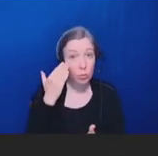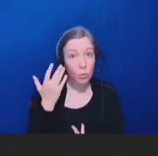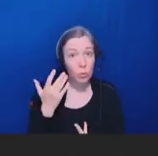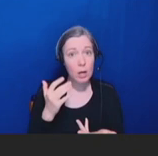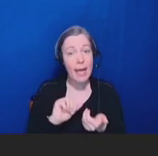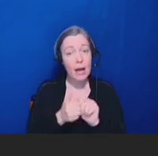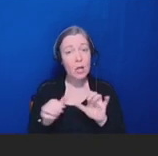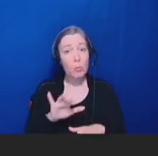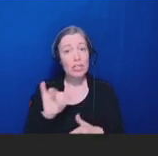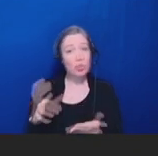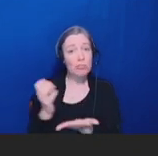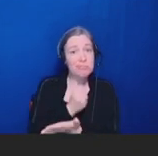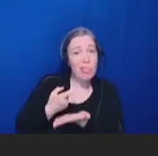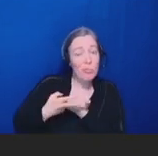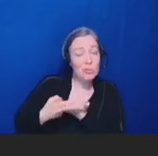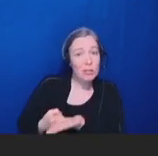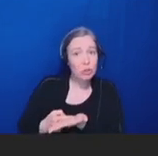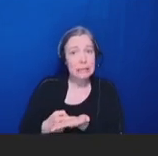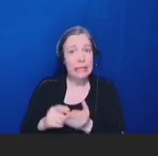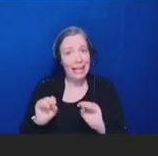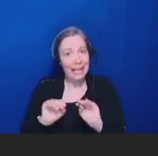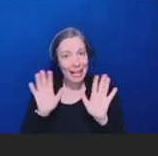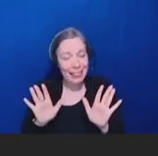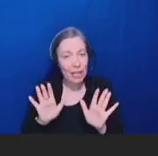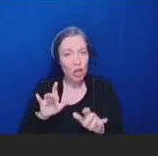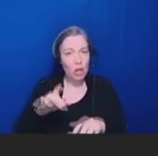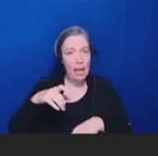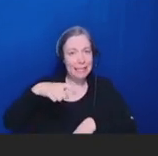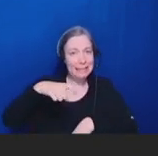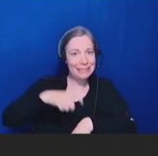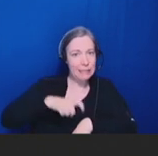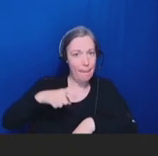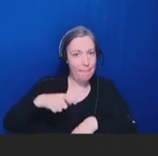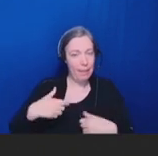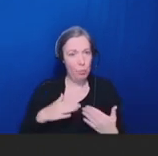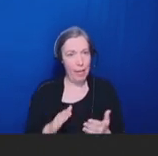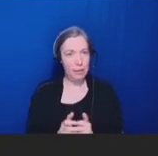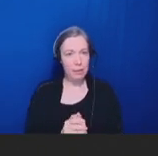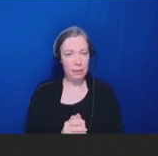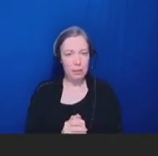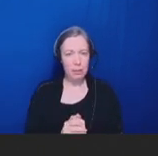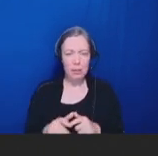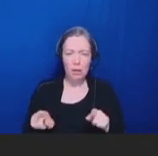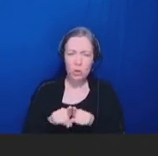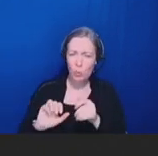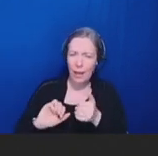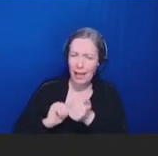Also, making sure that we're doing a better job with regards to patient and provider-facing